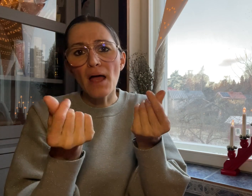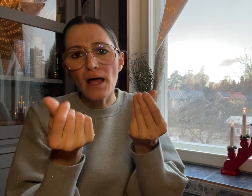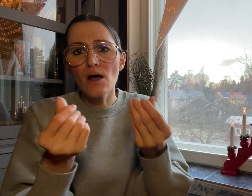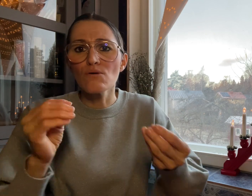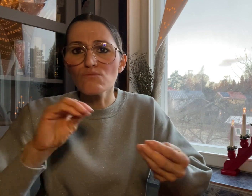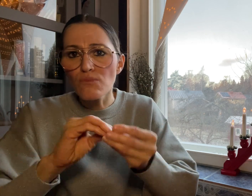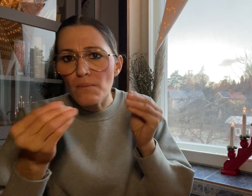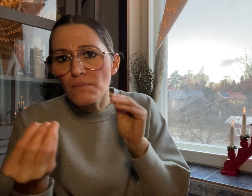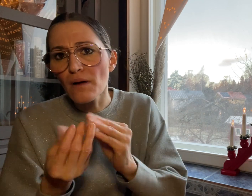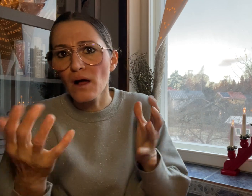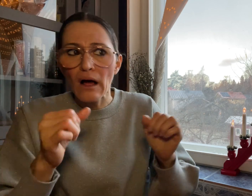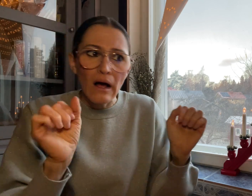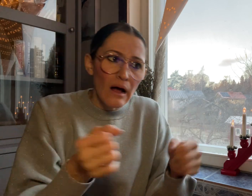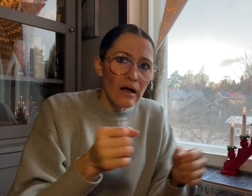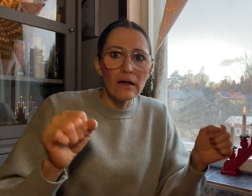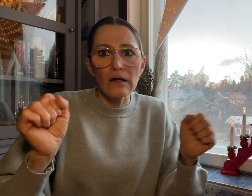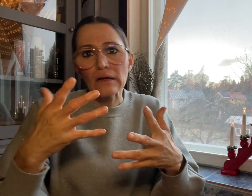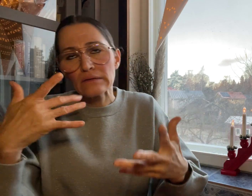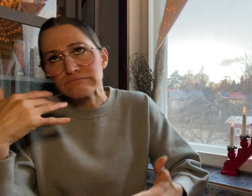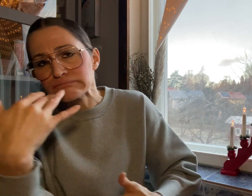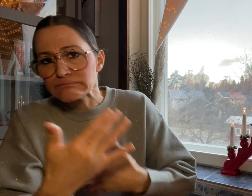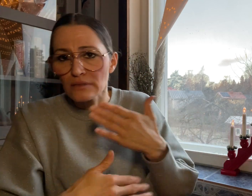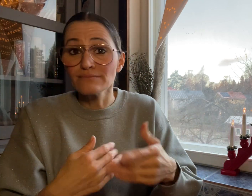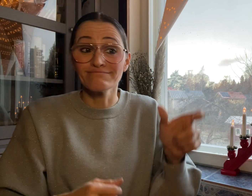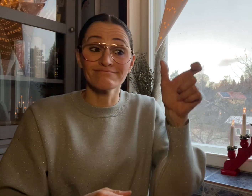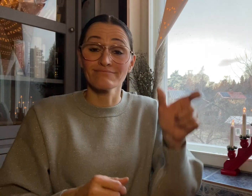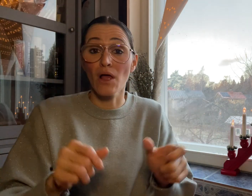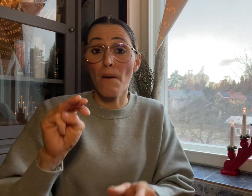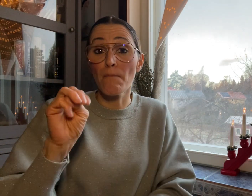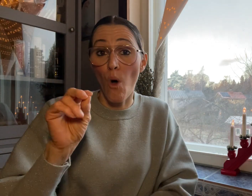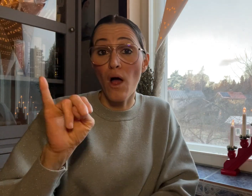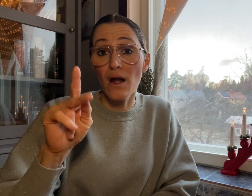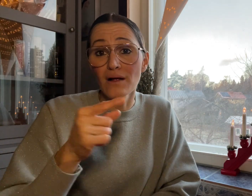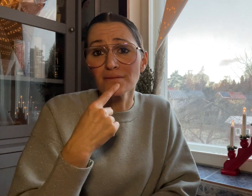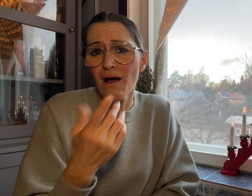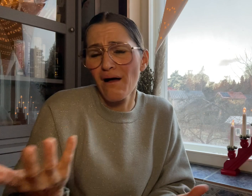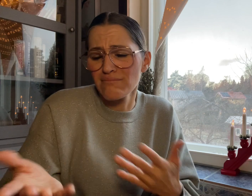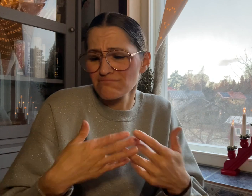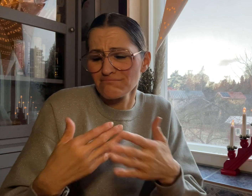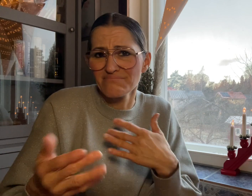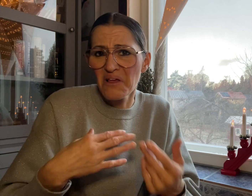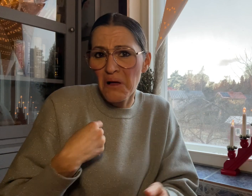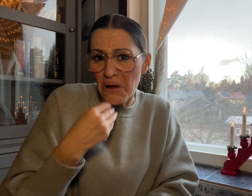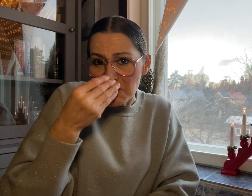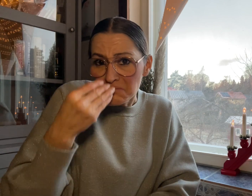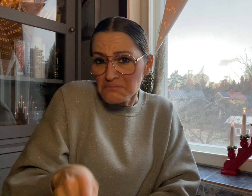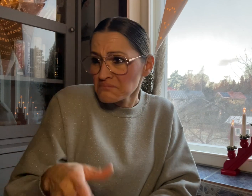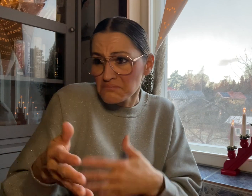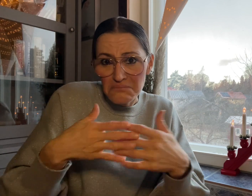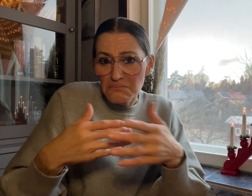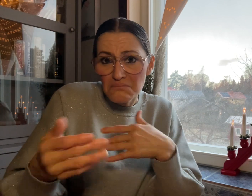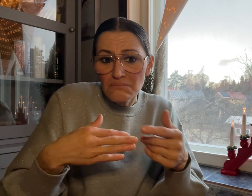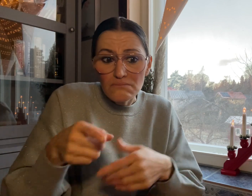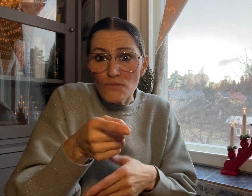and financial reasons. Monika says, “I don't care